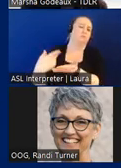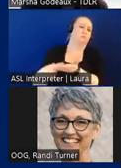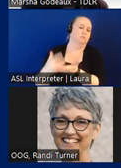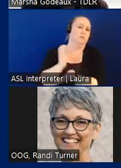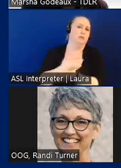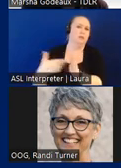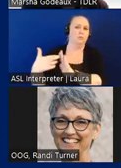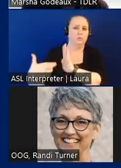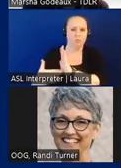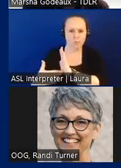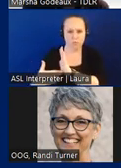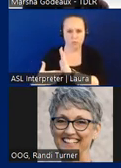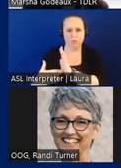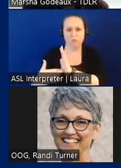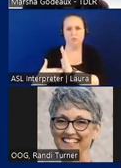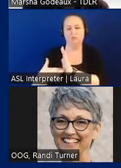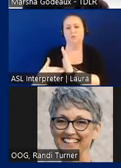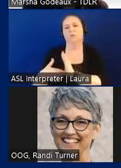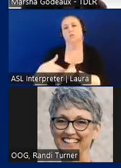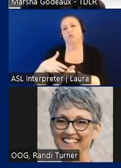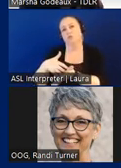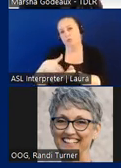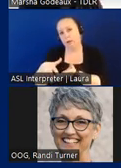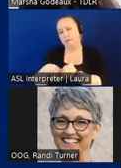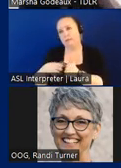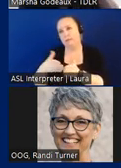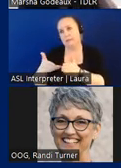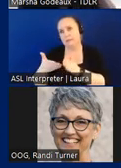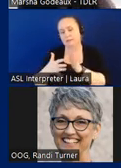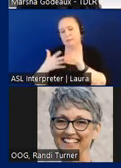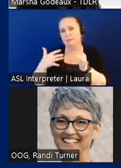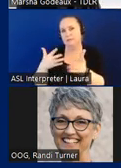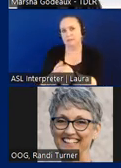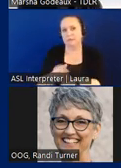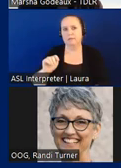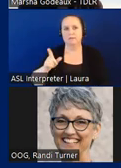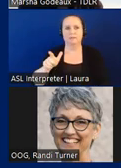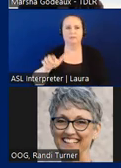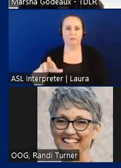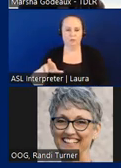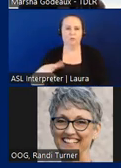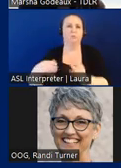these are drafted and updated by tdlr it provides greater detail to the law requirements this is